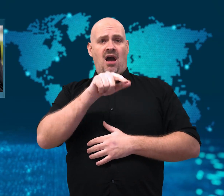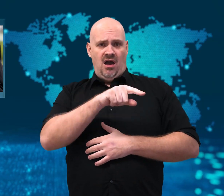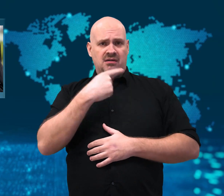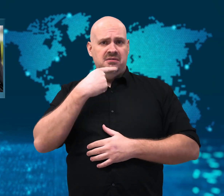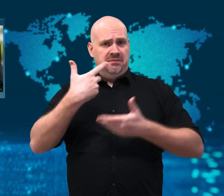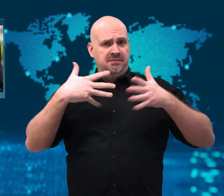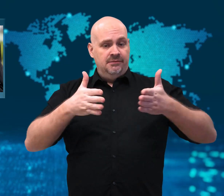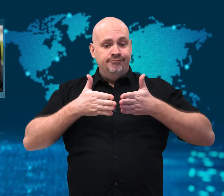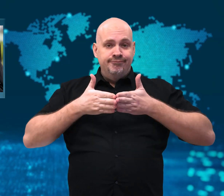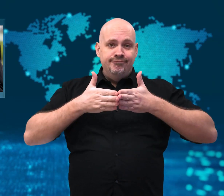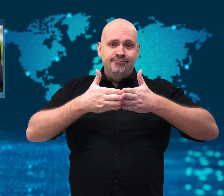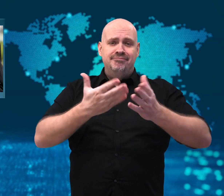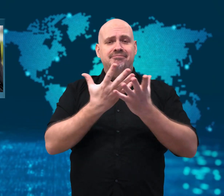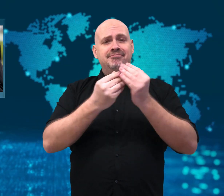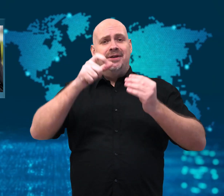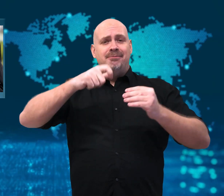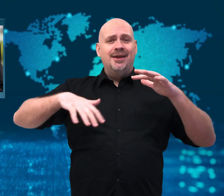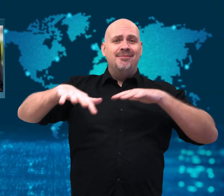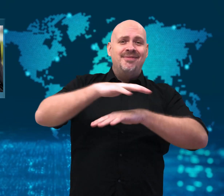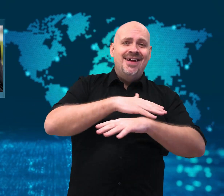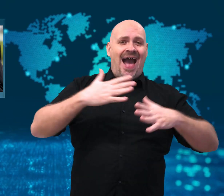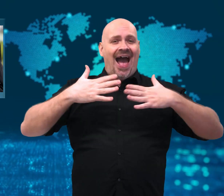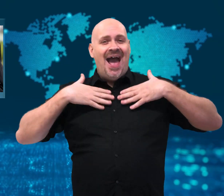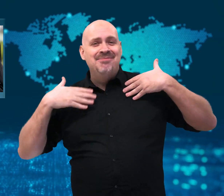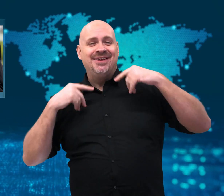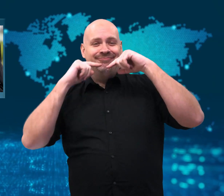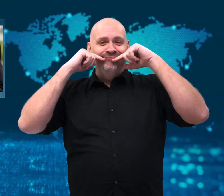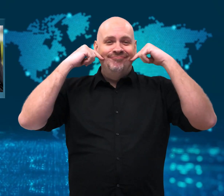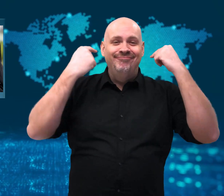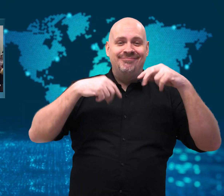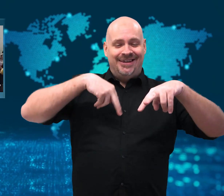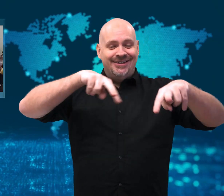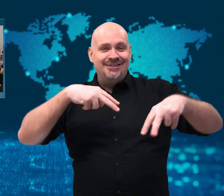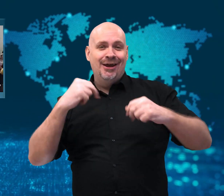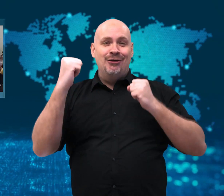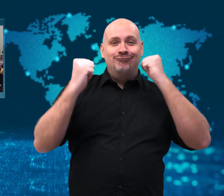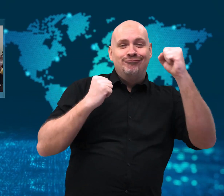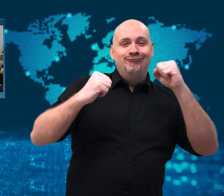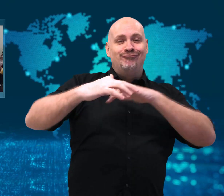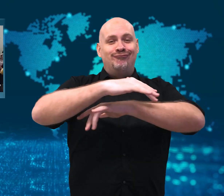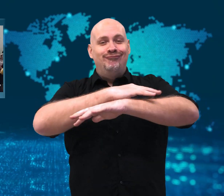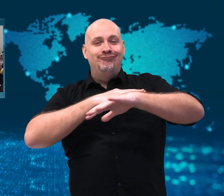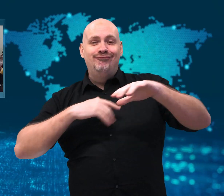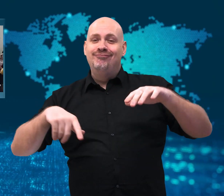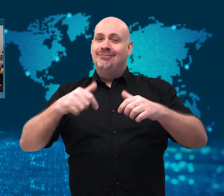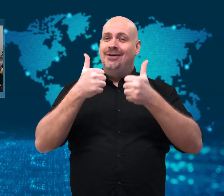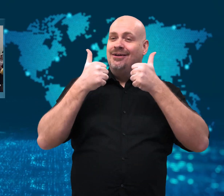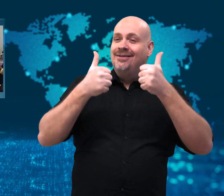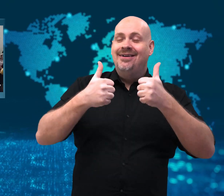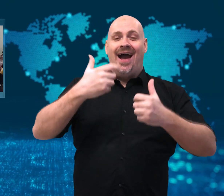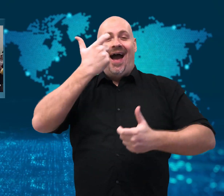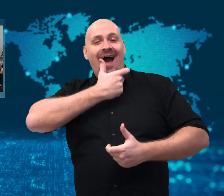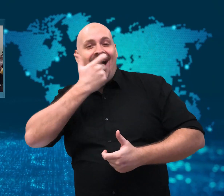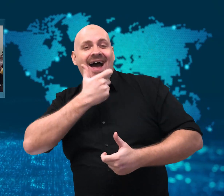Aya said she was happy and was having fun in a space where